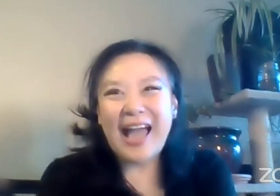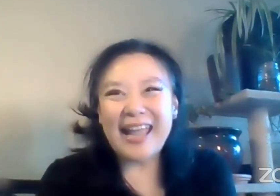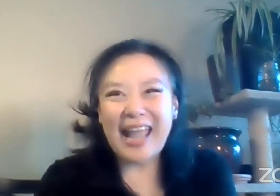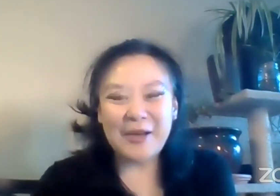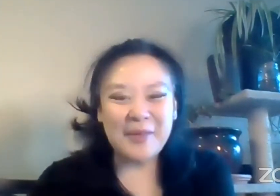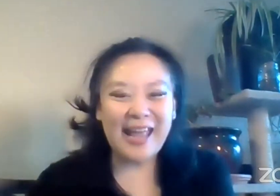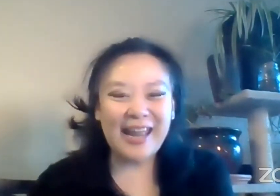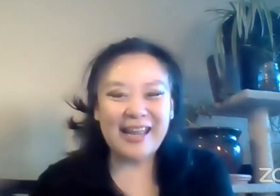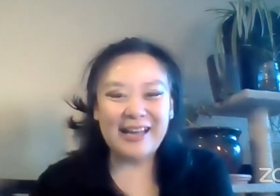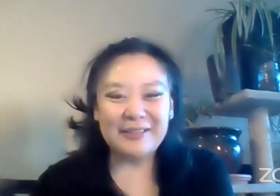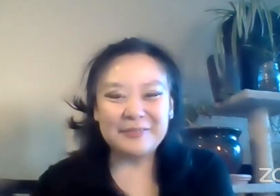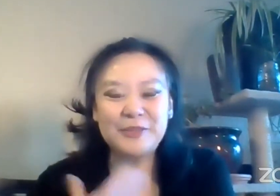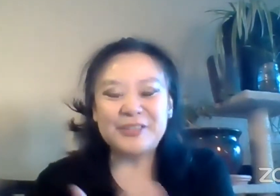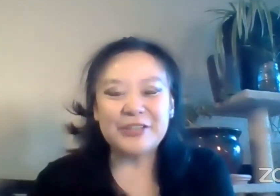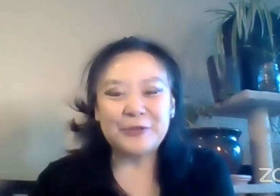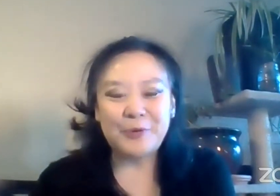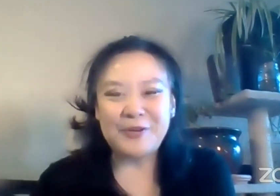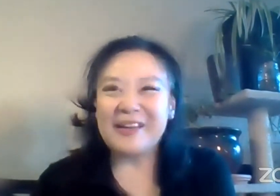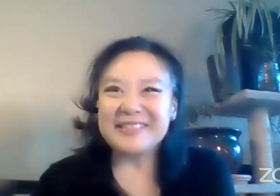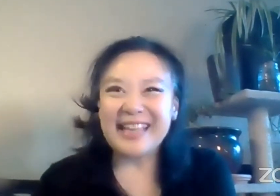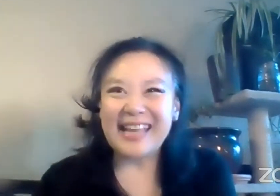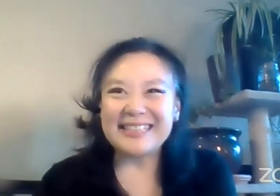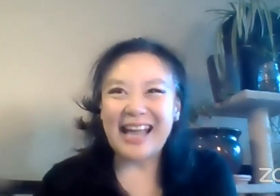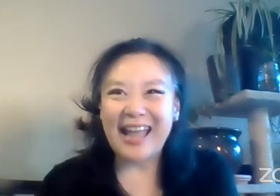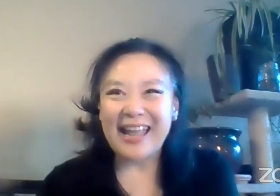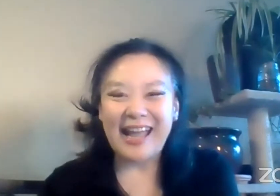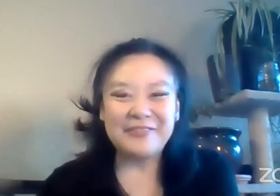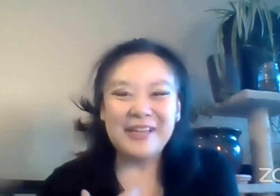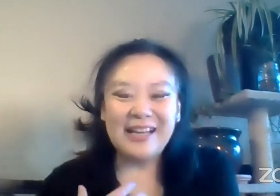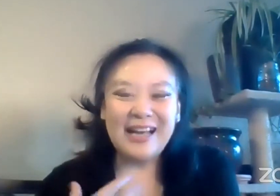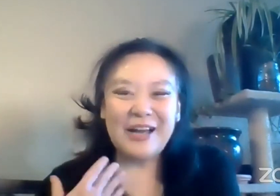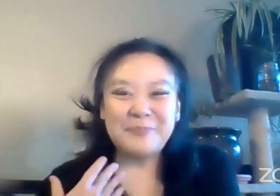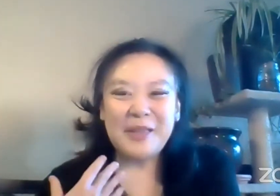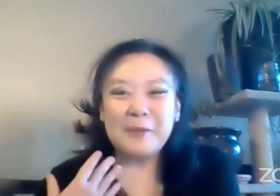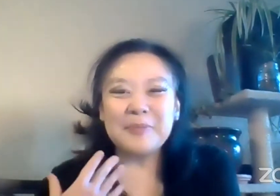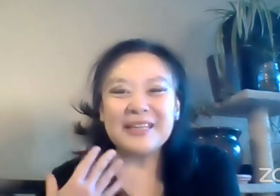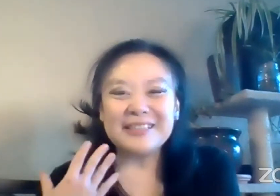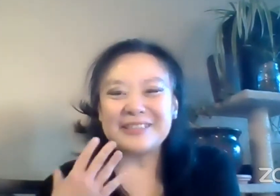I use she/her pronouns and I have pinkish